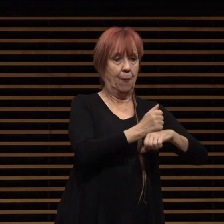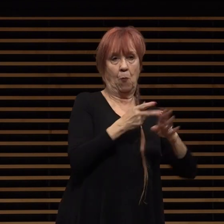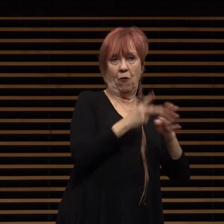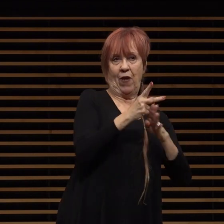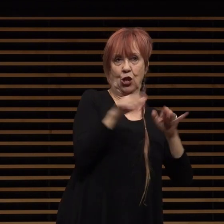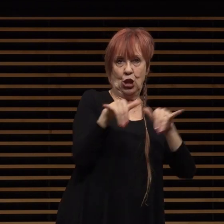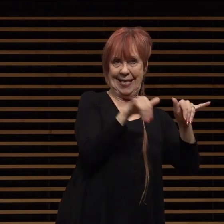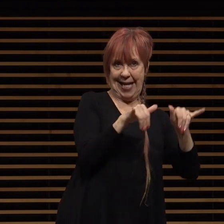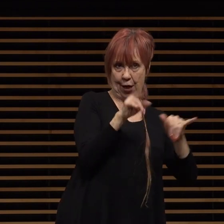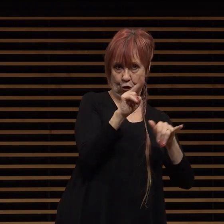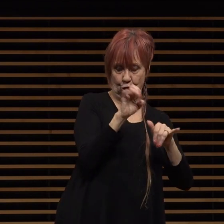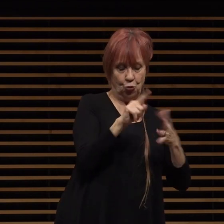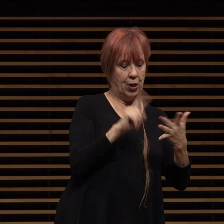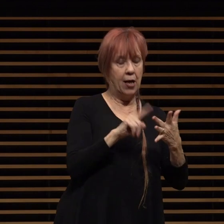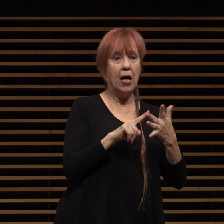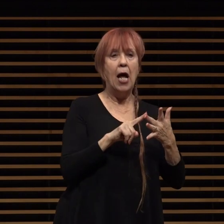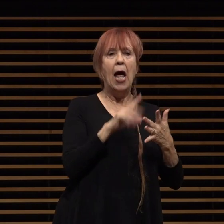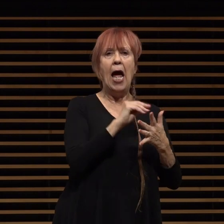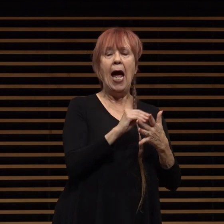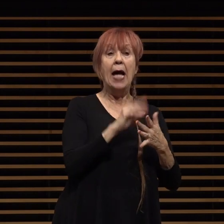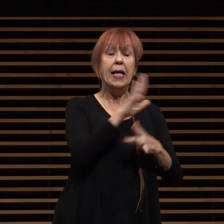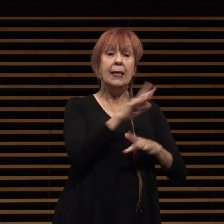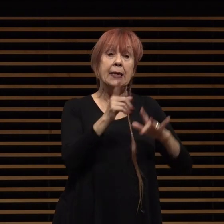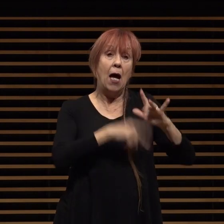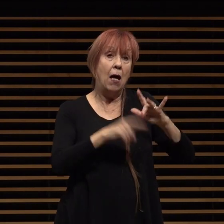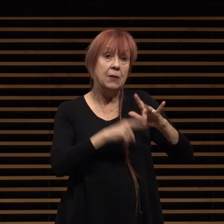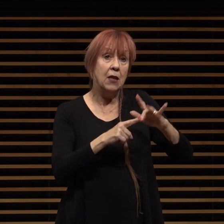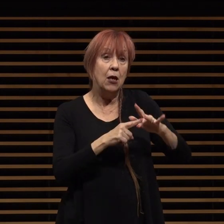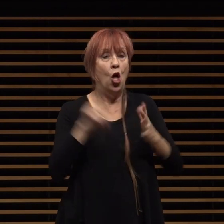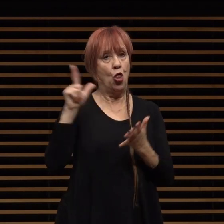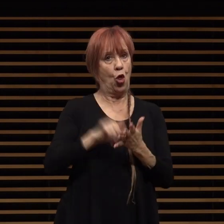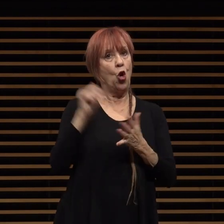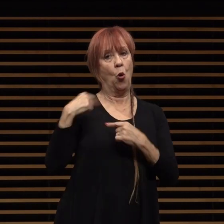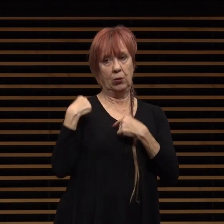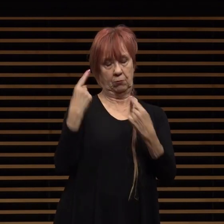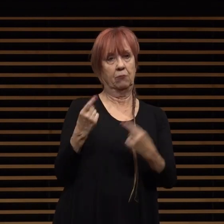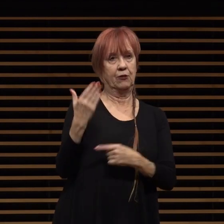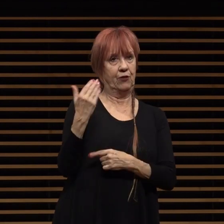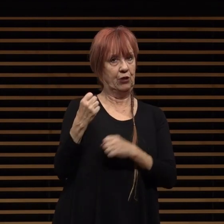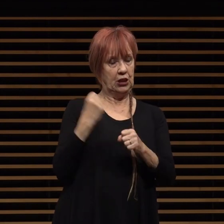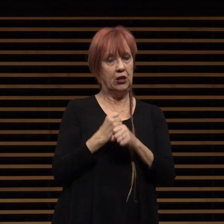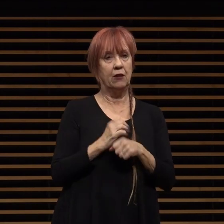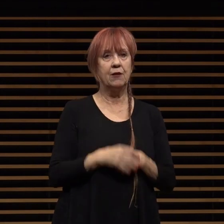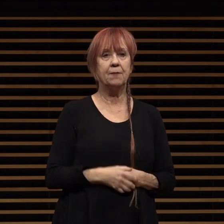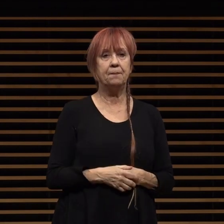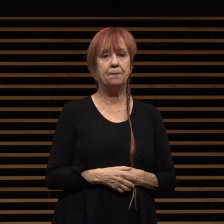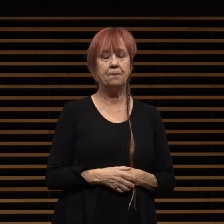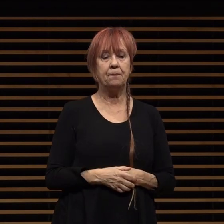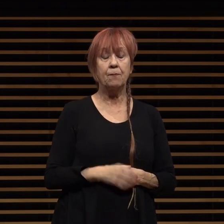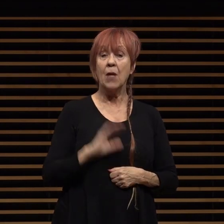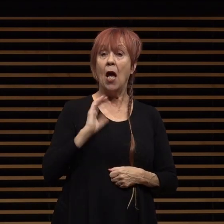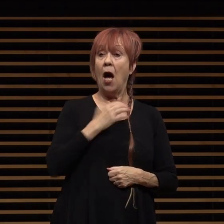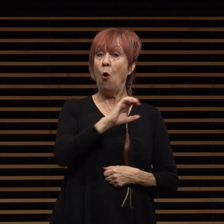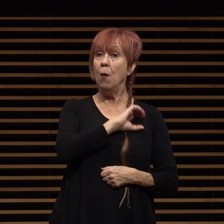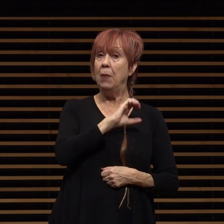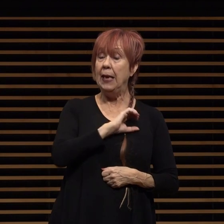and the department's basic vacancy rate is the lowest it has been in 15 years